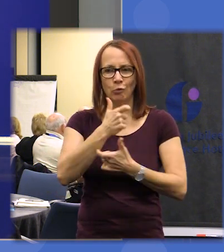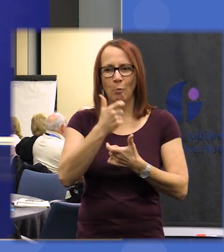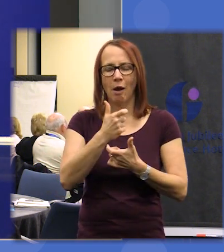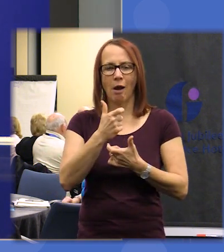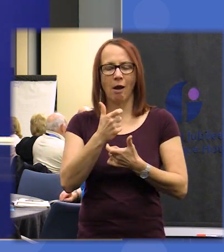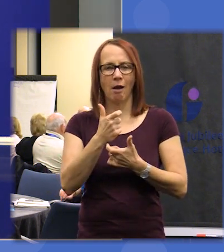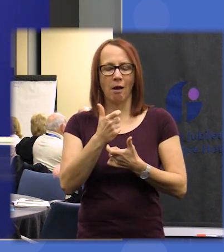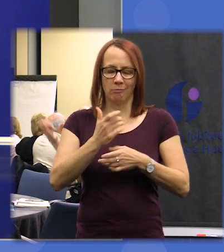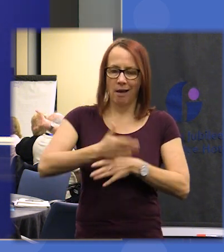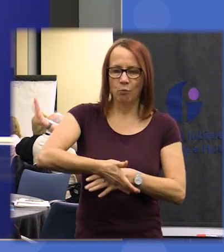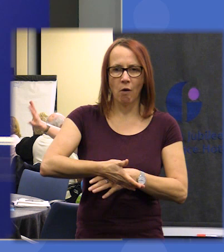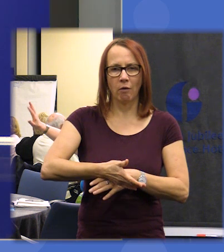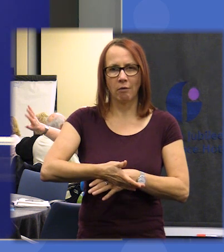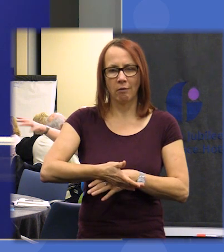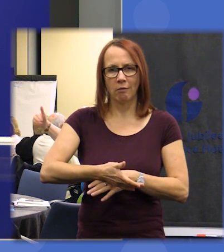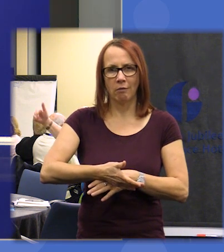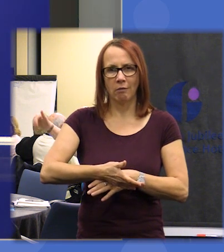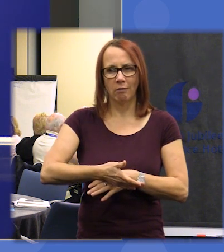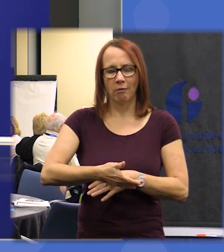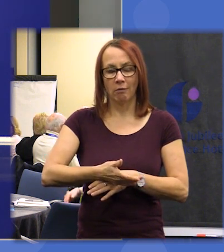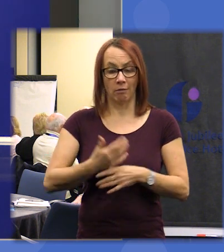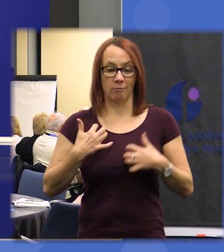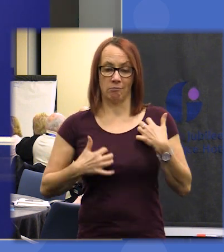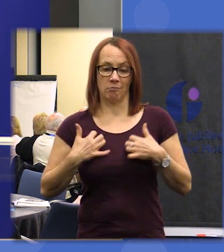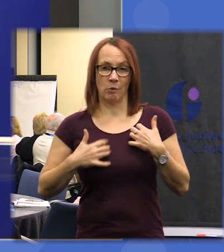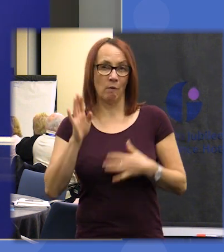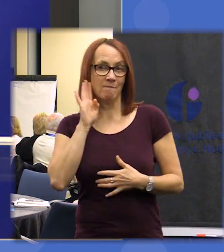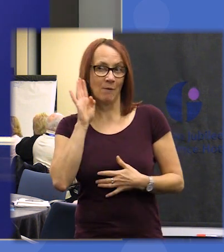yesterday and I'm really looking forward to hearing what comes out of today so